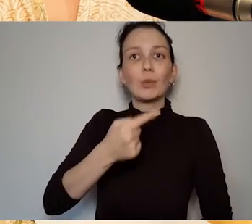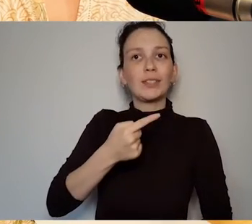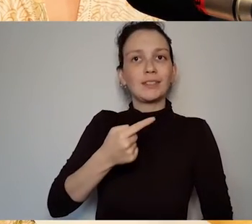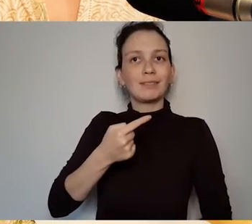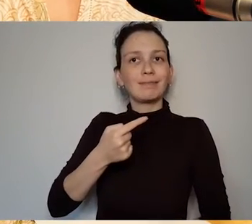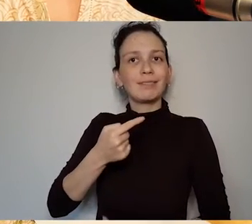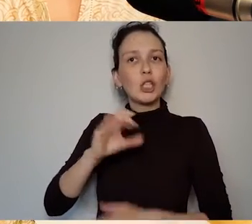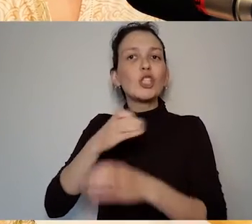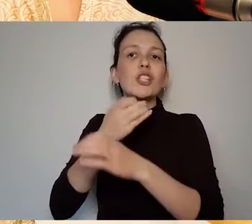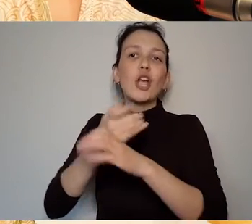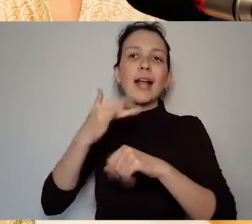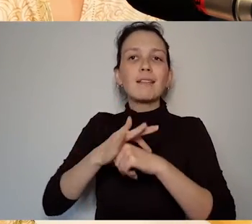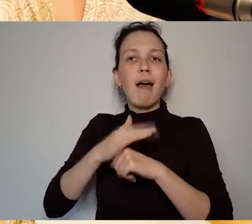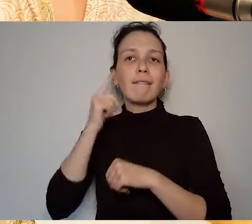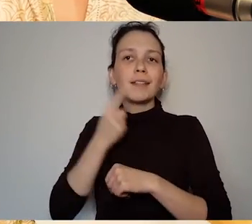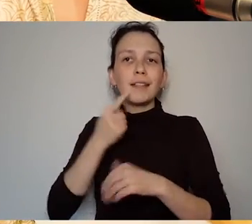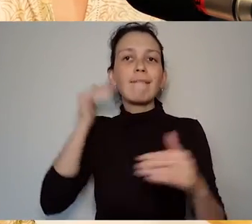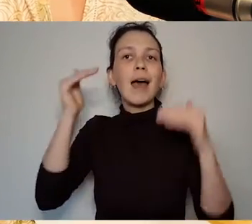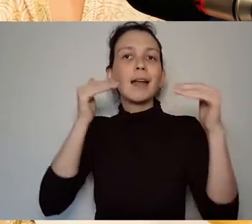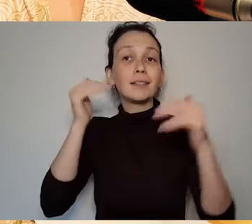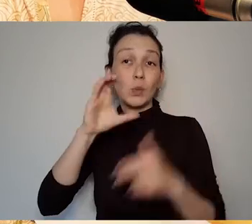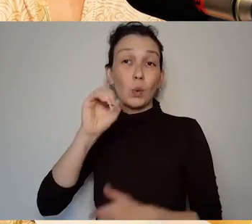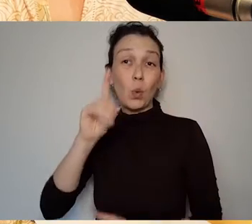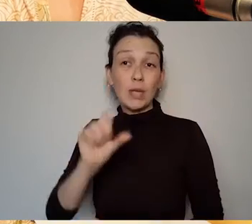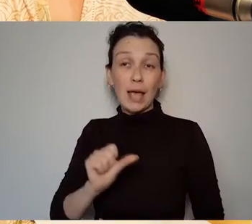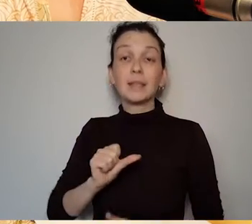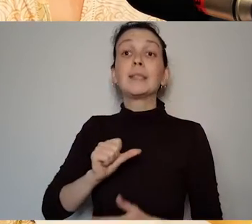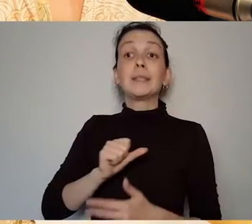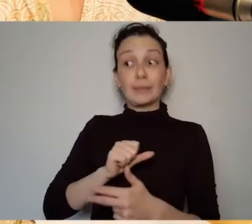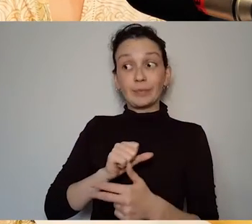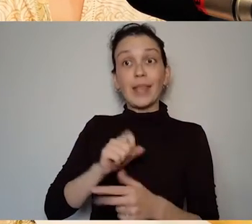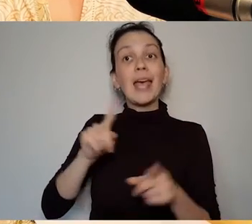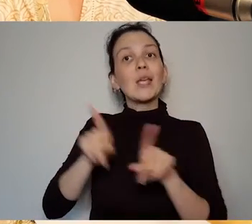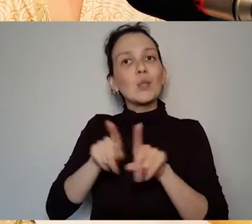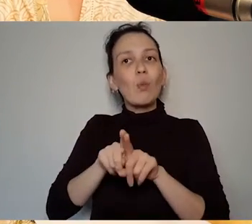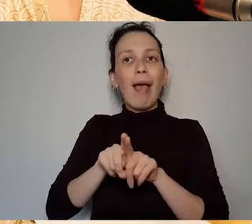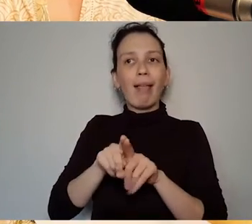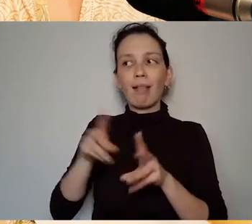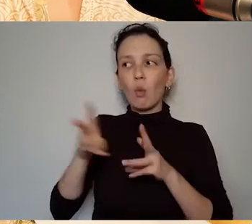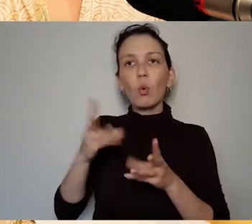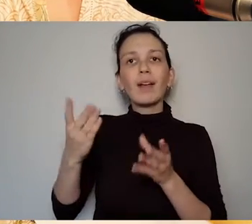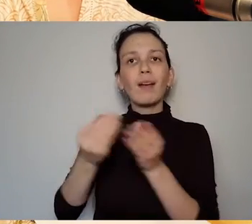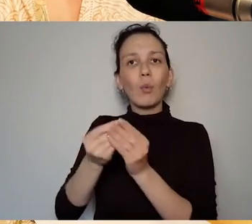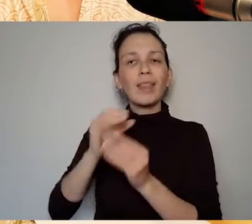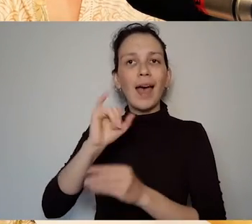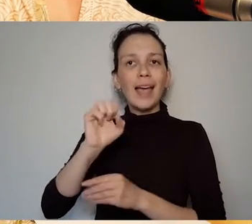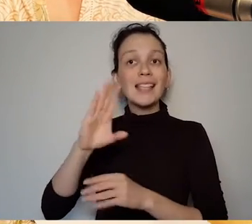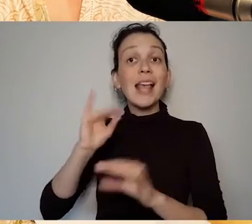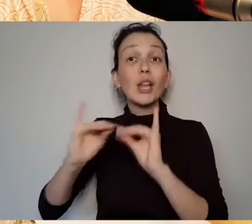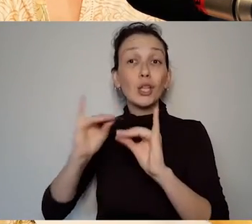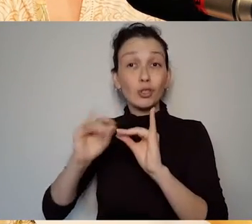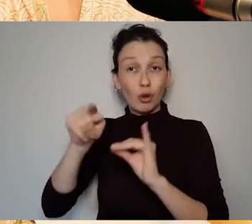and we're working with Irish sign language Irish sign language translators in particular